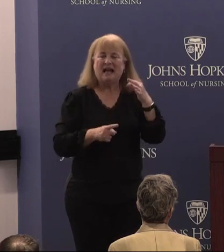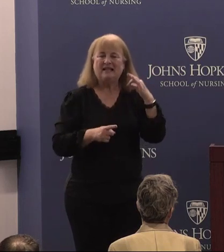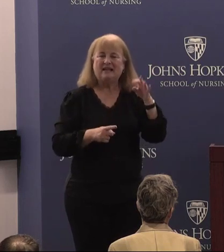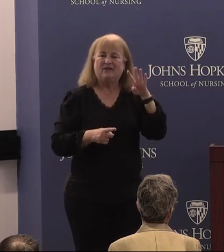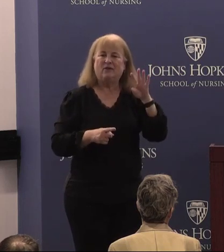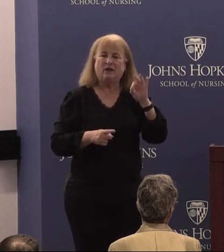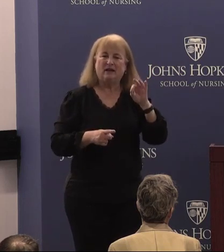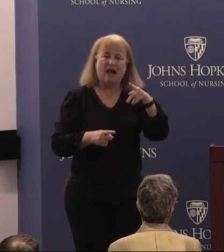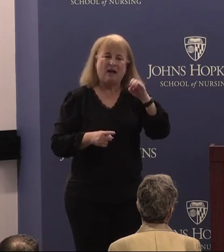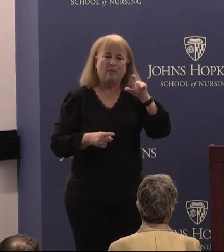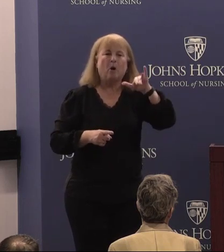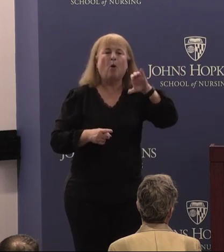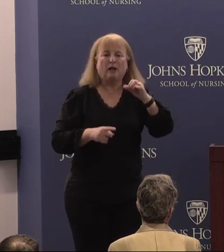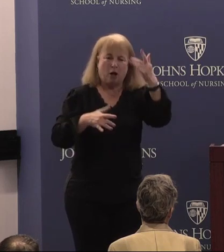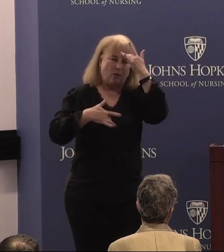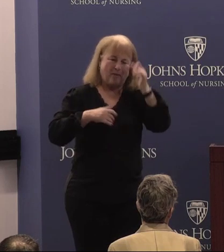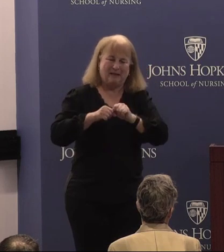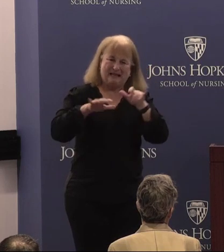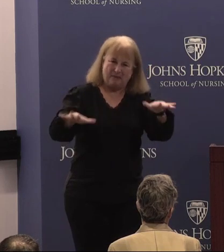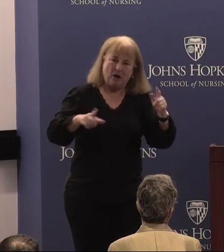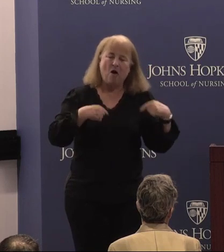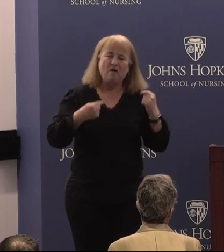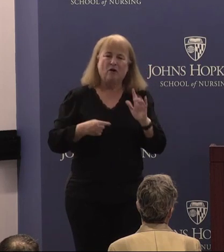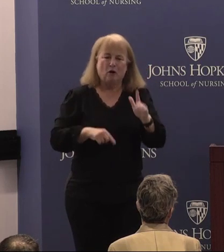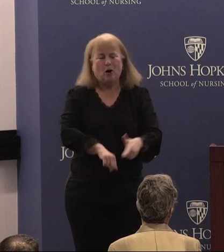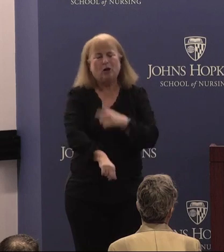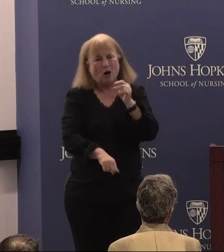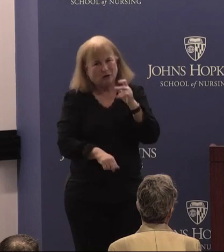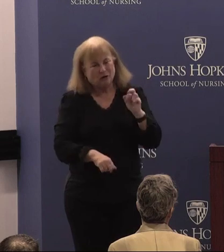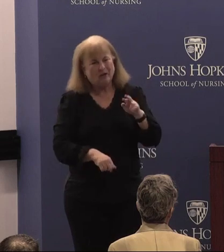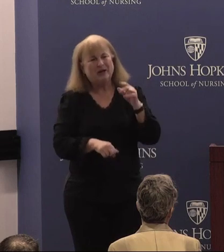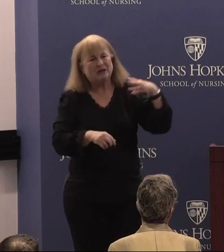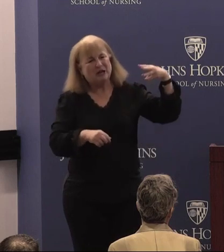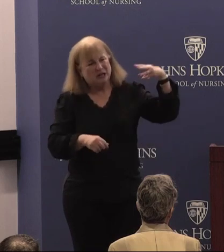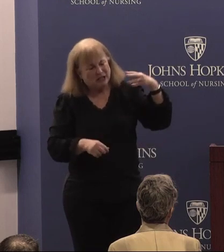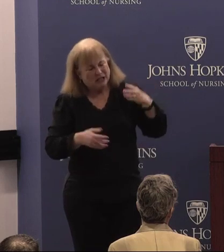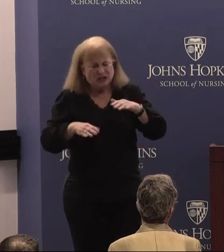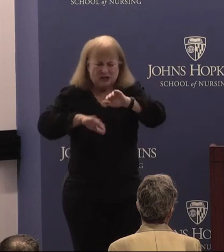polio epidemic. Over the course of her long career, she paved the way for Americans with